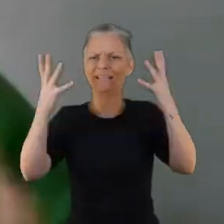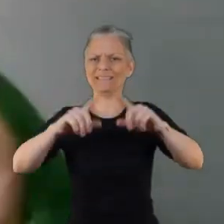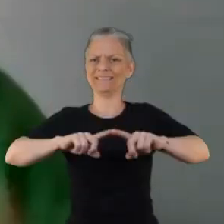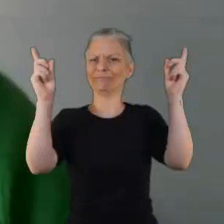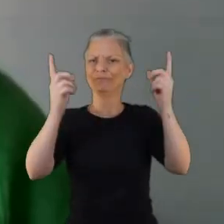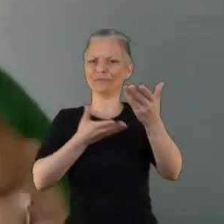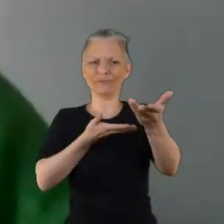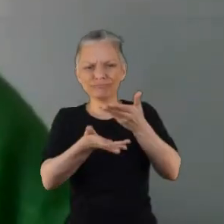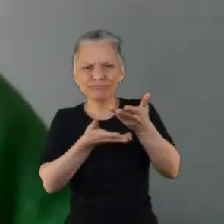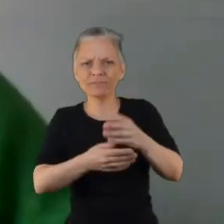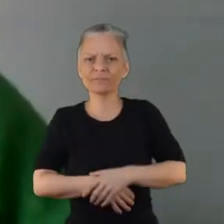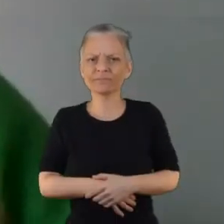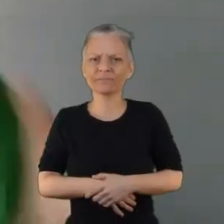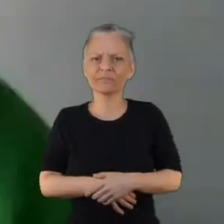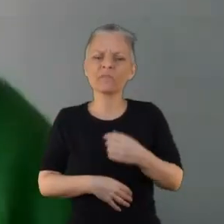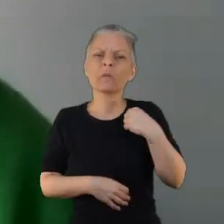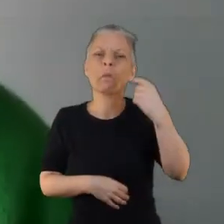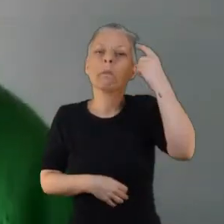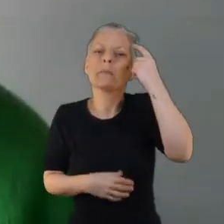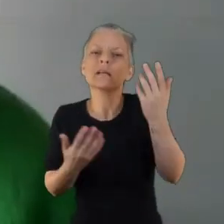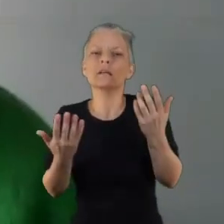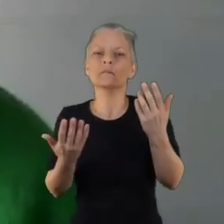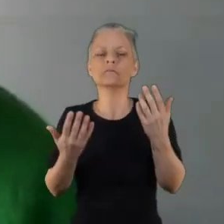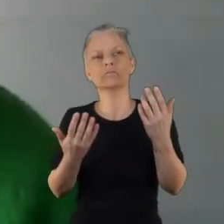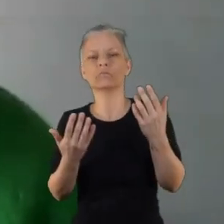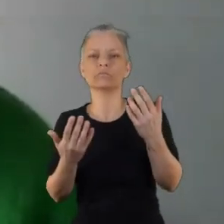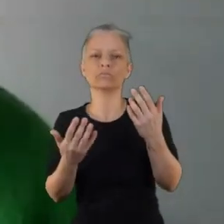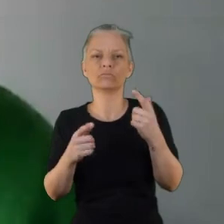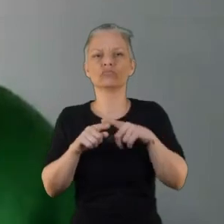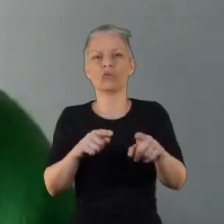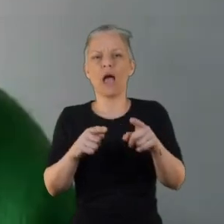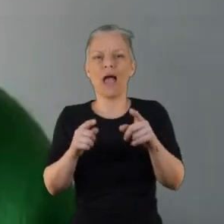the right person doing the engagement and that's what's going to make the big difference.